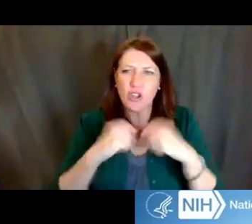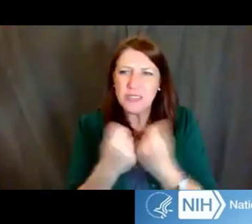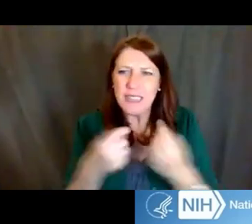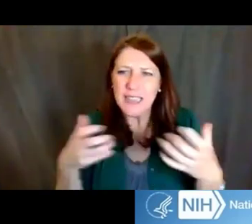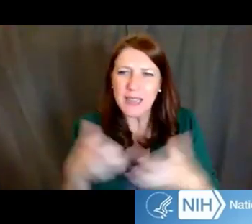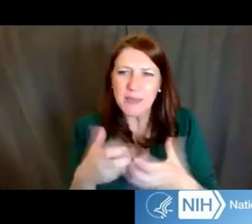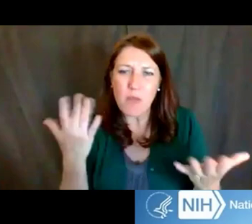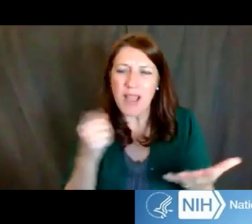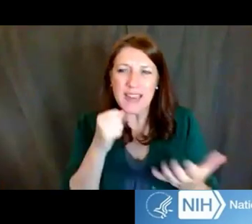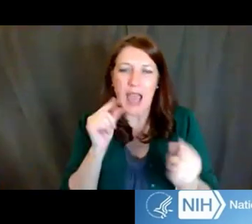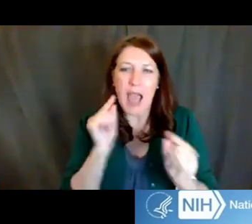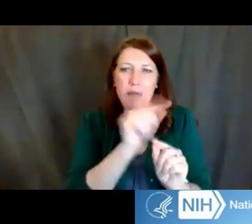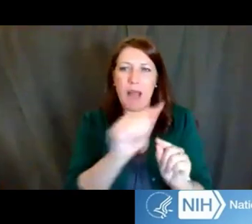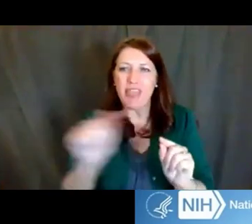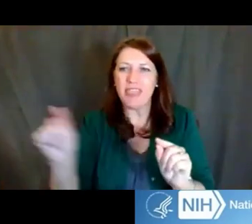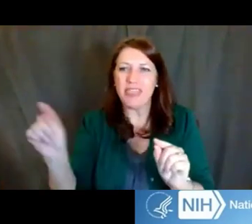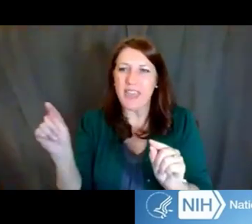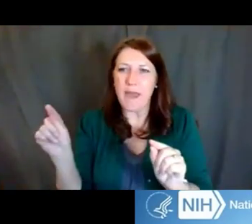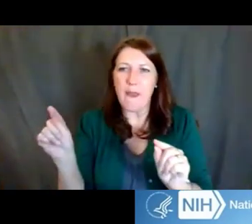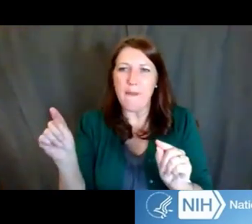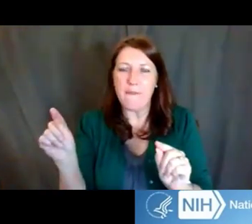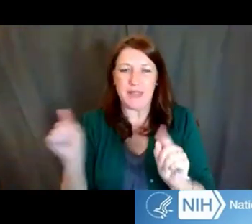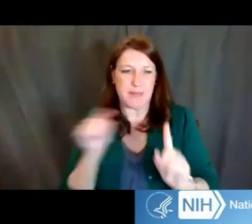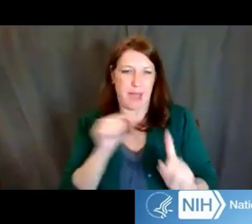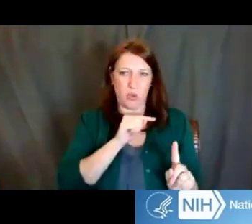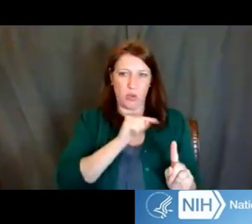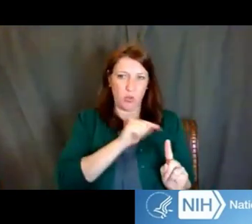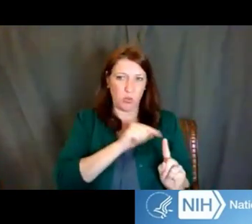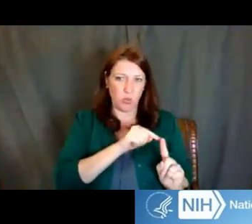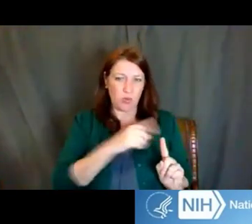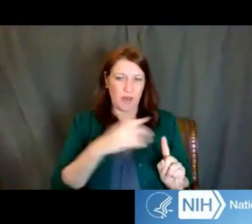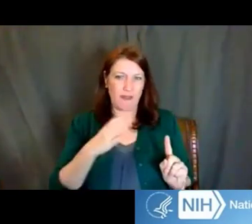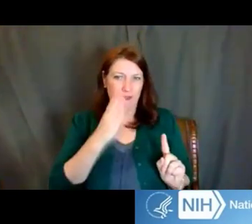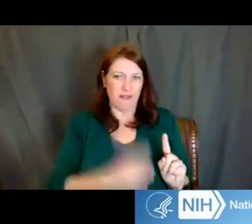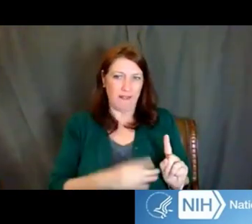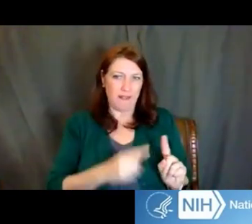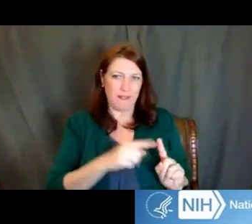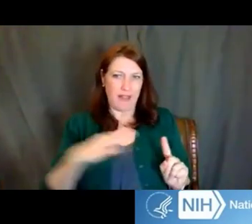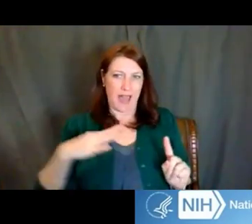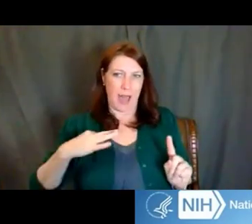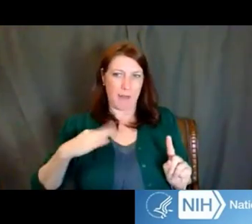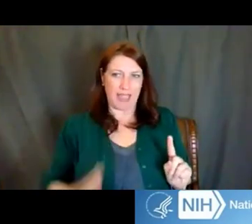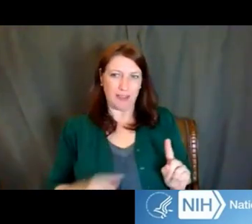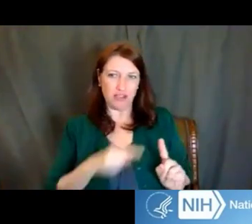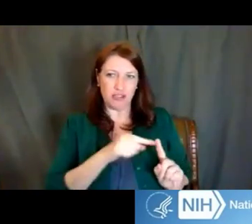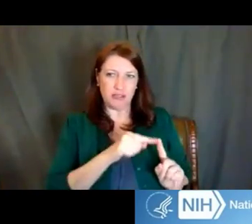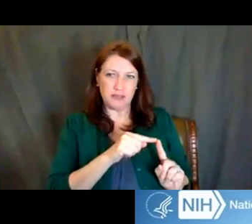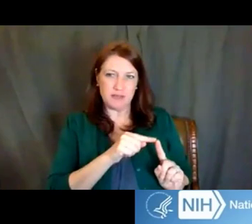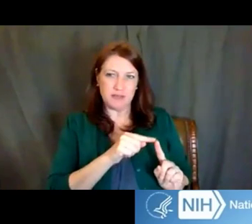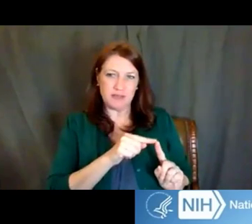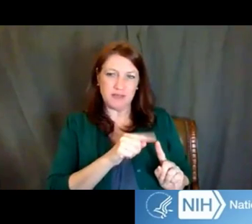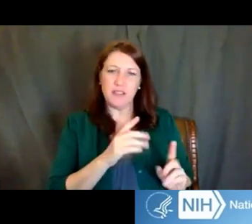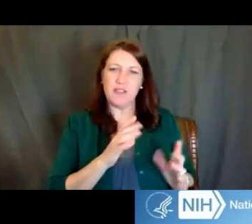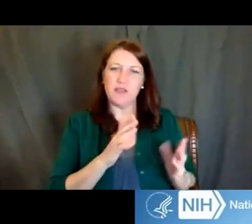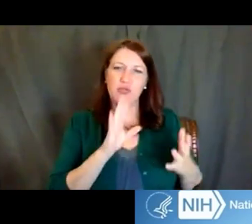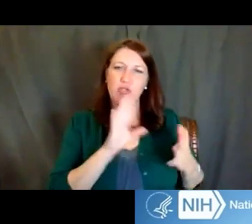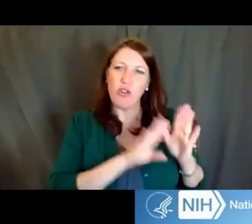They're adding to what you are indicating are your research and your career-related goals or dreams.